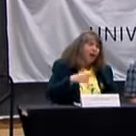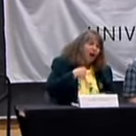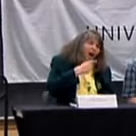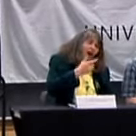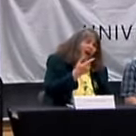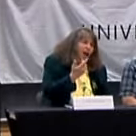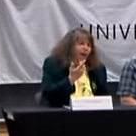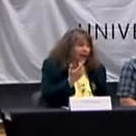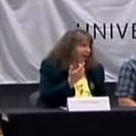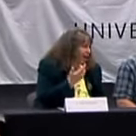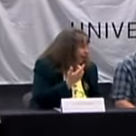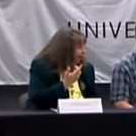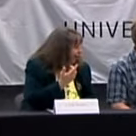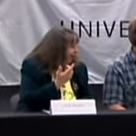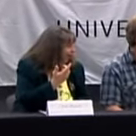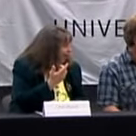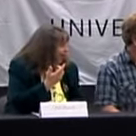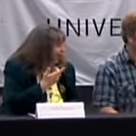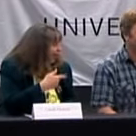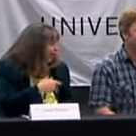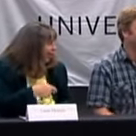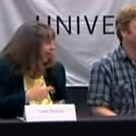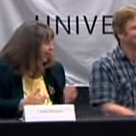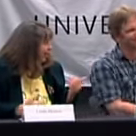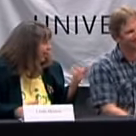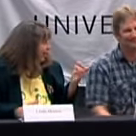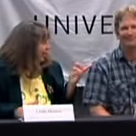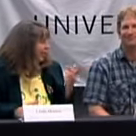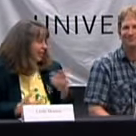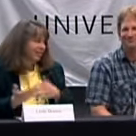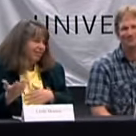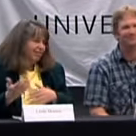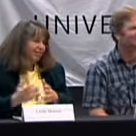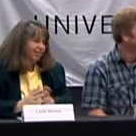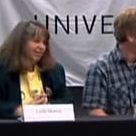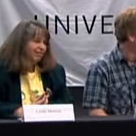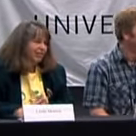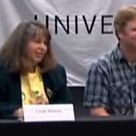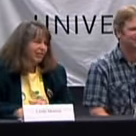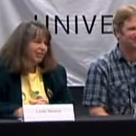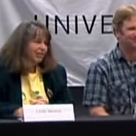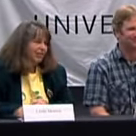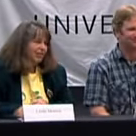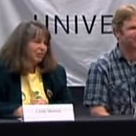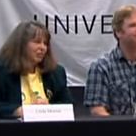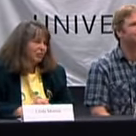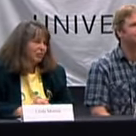I MISSED PART OF THE QUESTION.